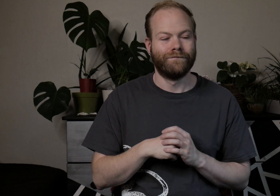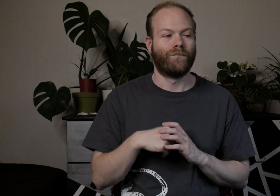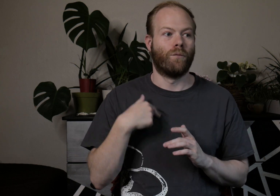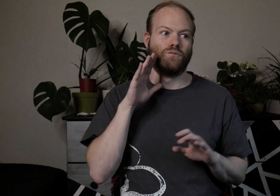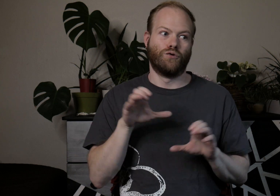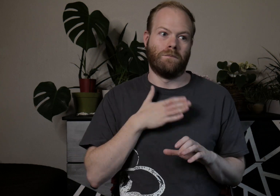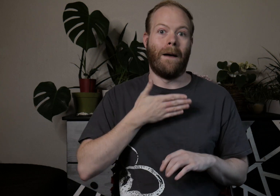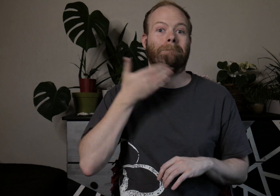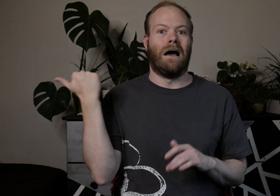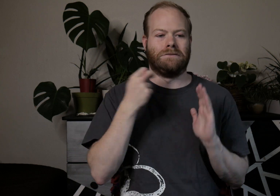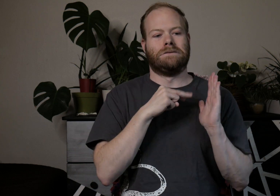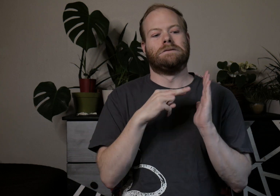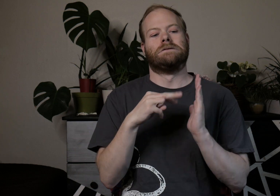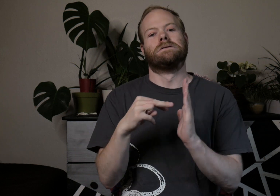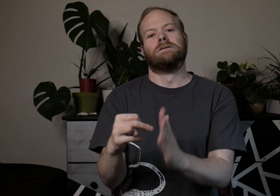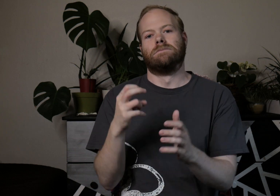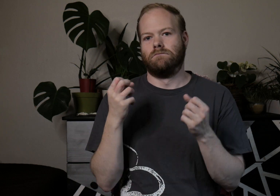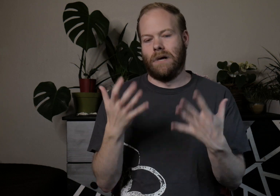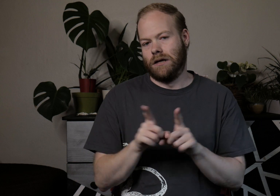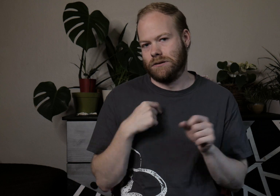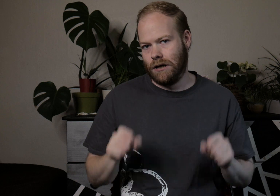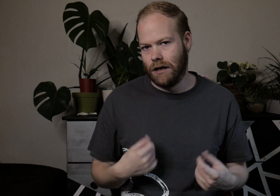so I’m going to do my best to get through as many as I can!